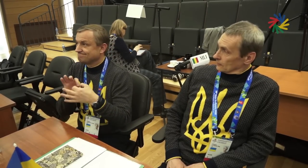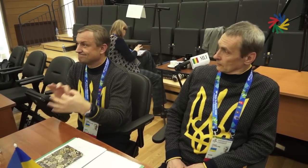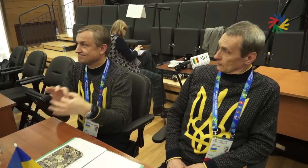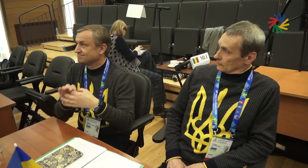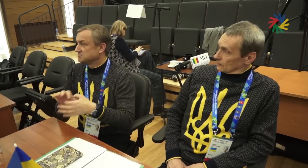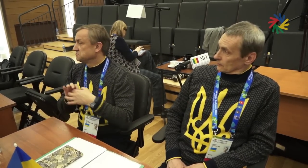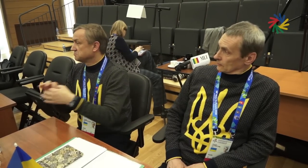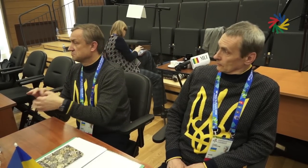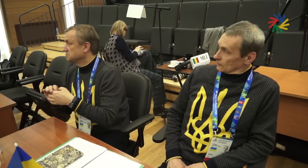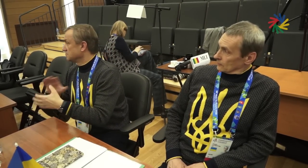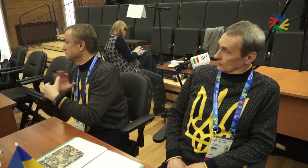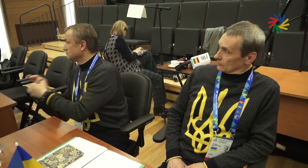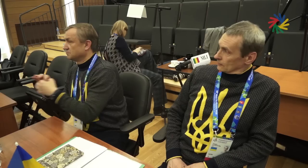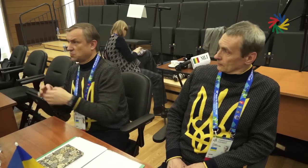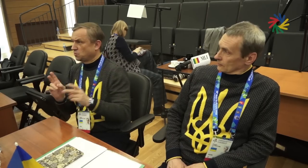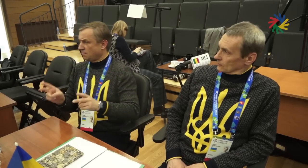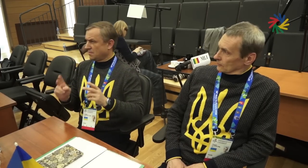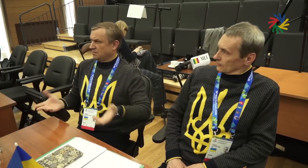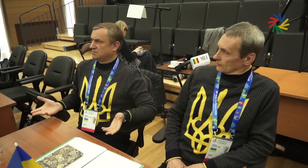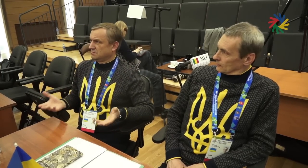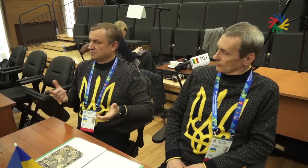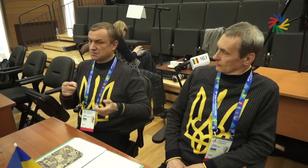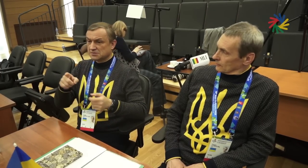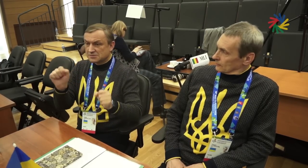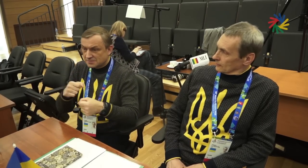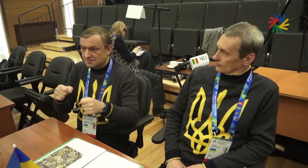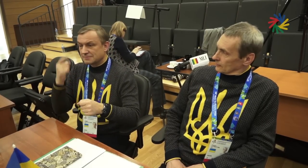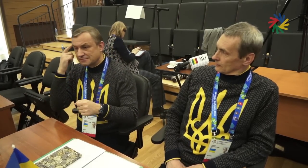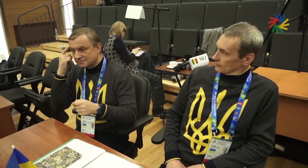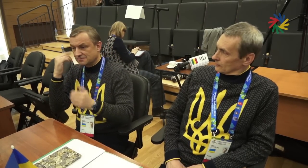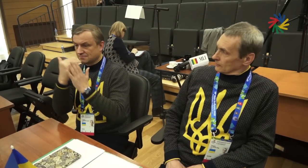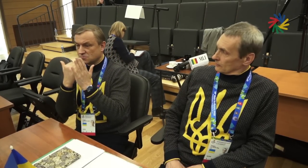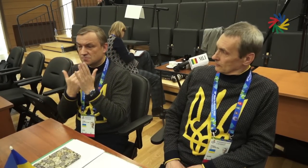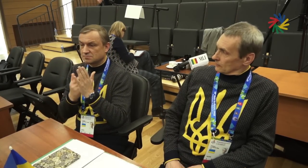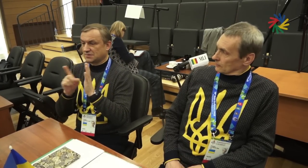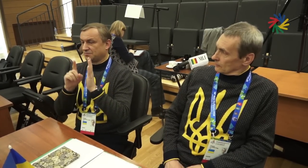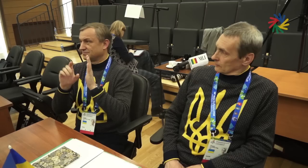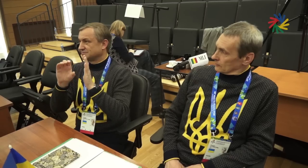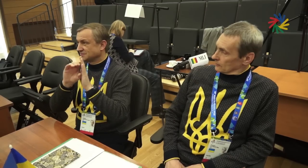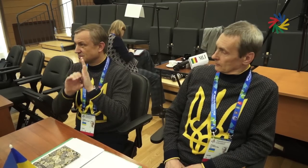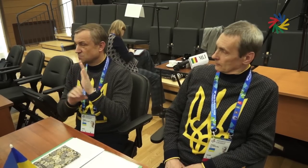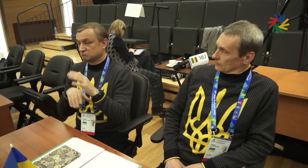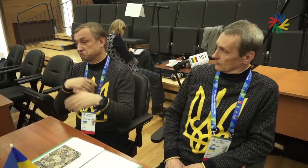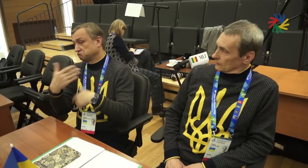members as they are allowed to ask questions or request for help. If they happen to struggle with something, like their statutes or anything